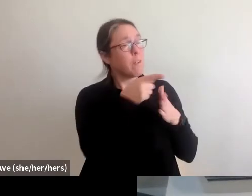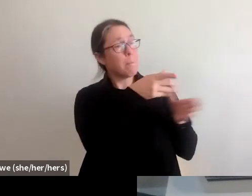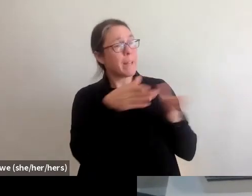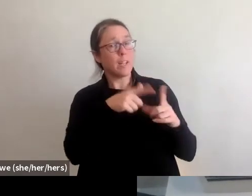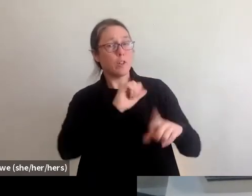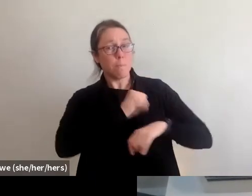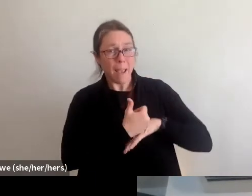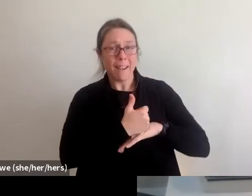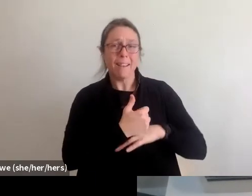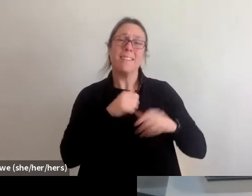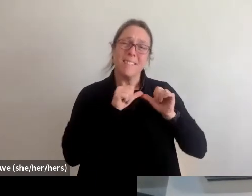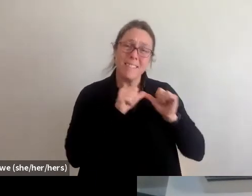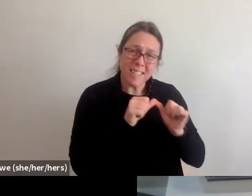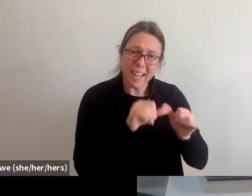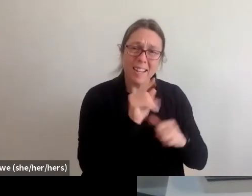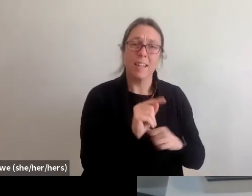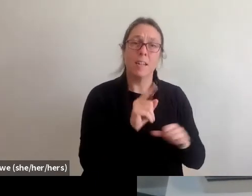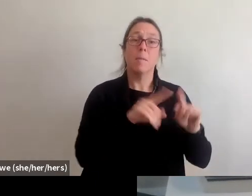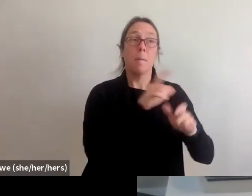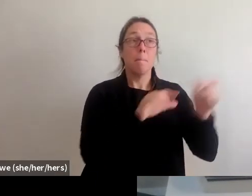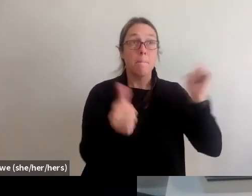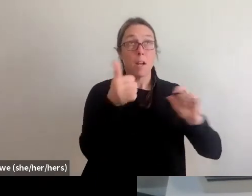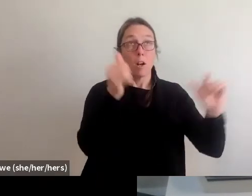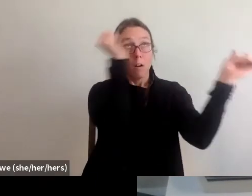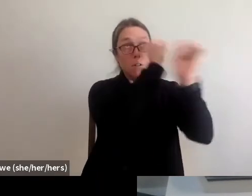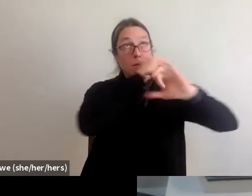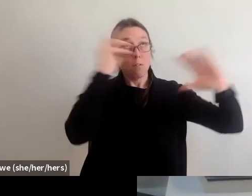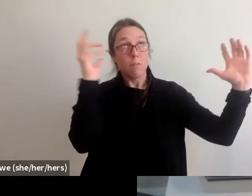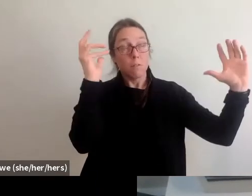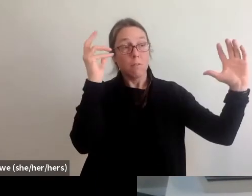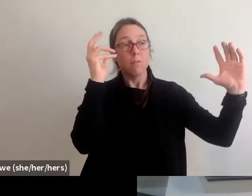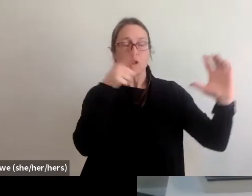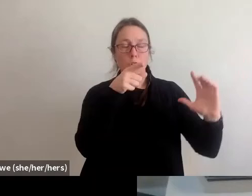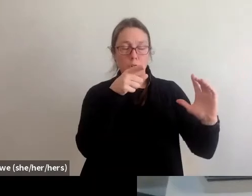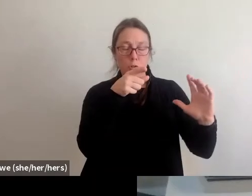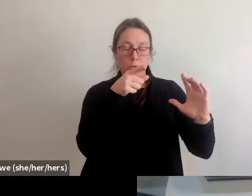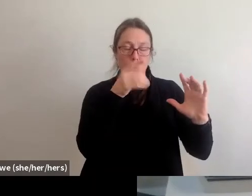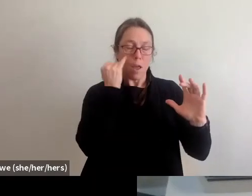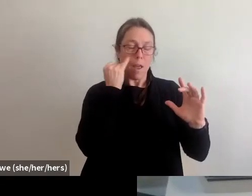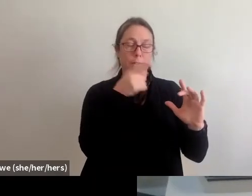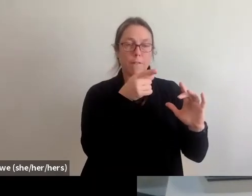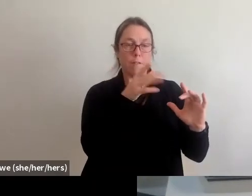But bigger picture is that you have protections. If you are displaced, your home is damaged,